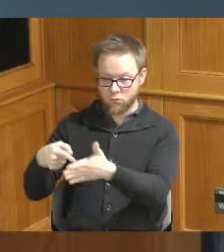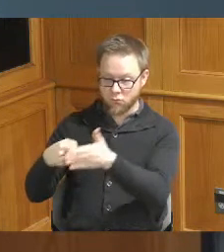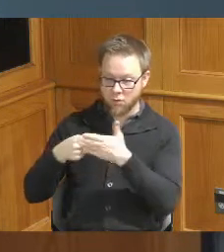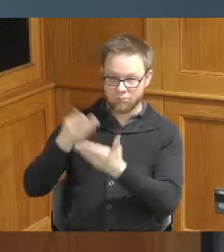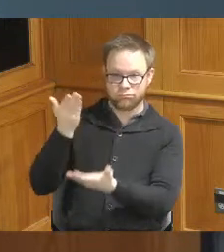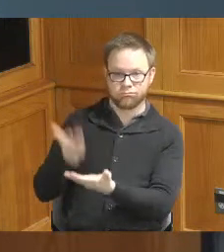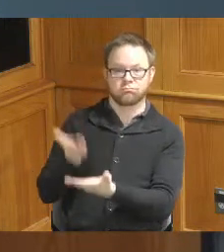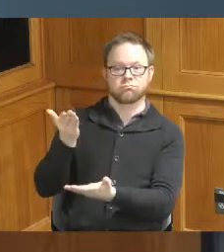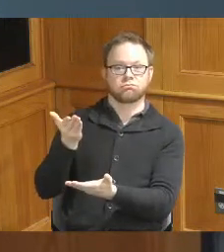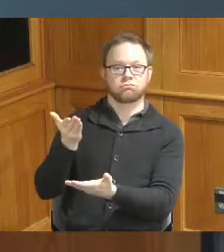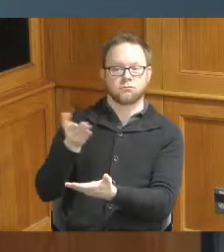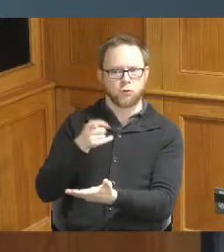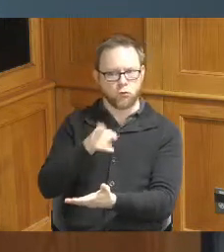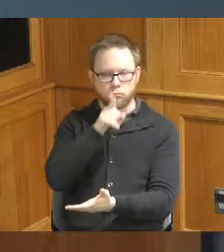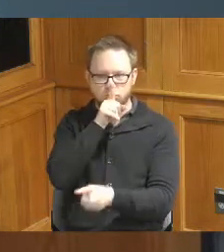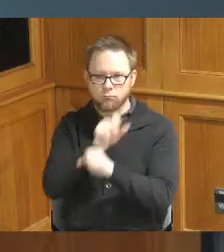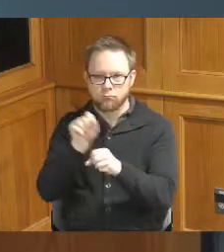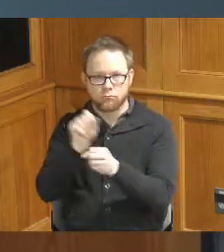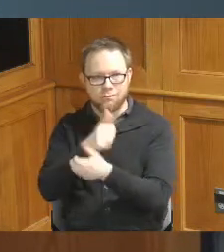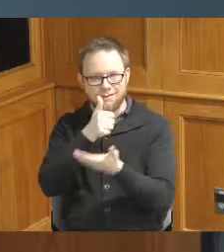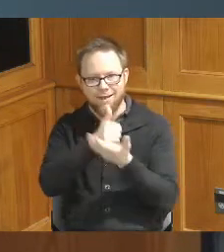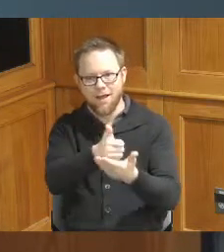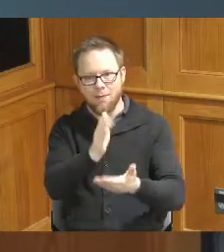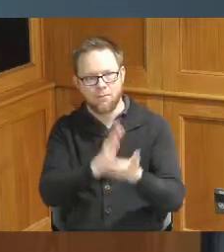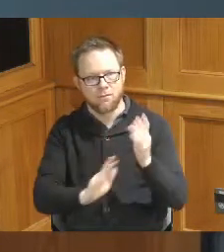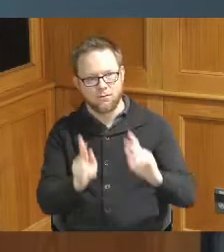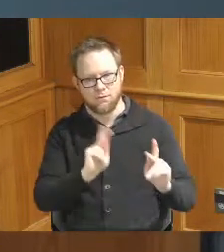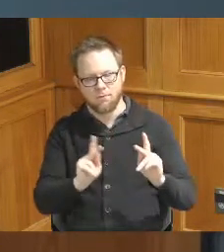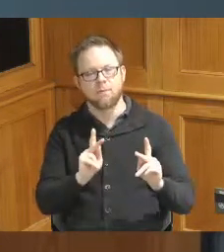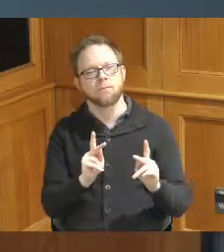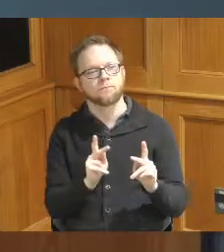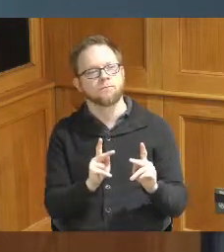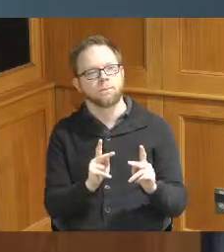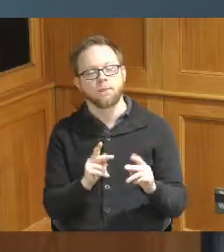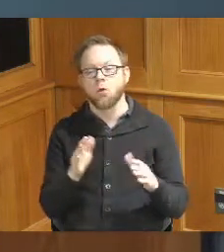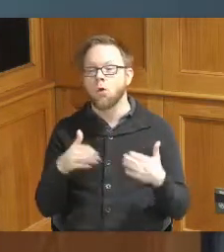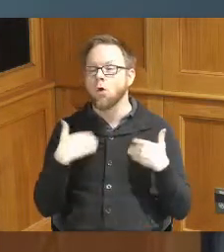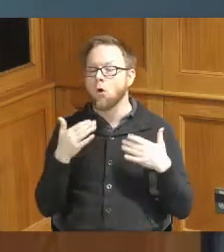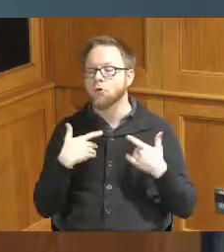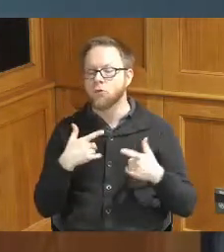you actually help you so I'm not saying you know because when you say youth here come everybody I